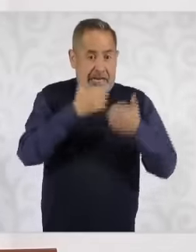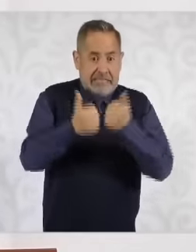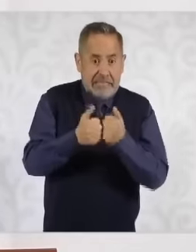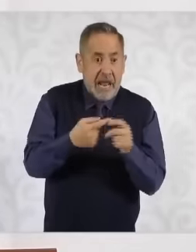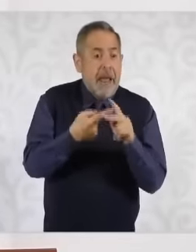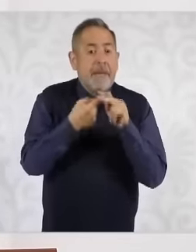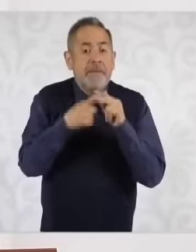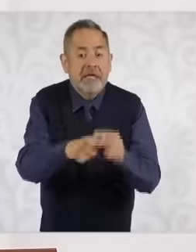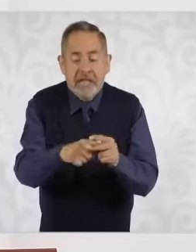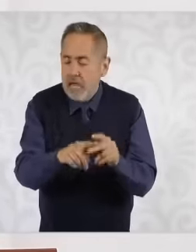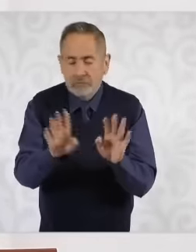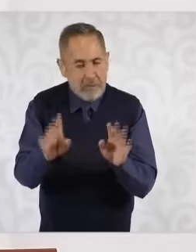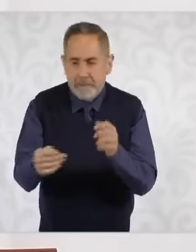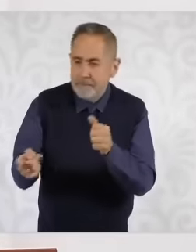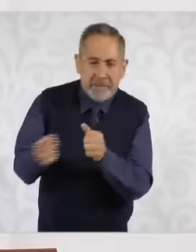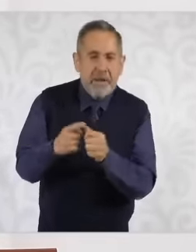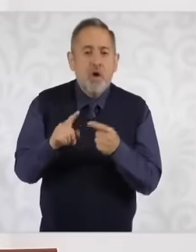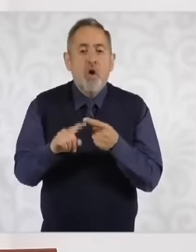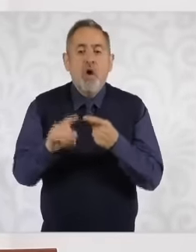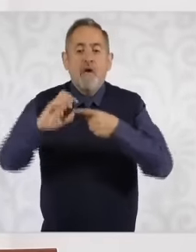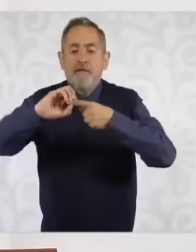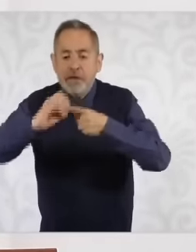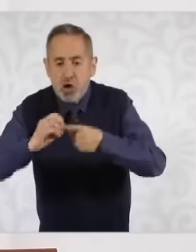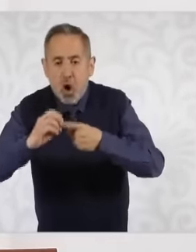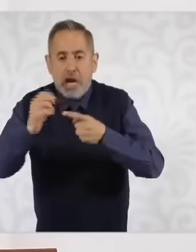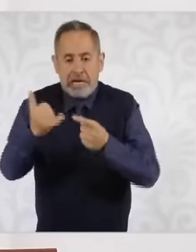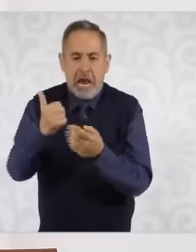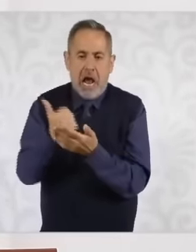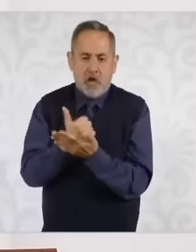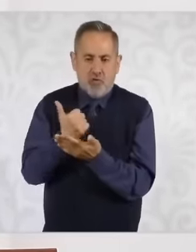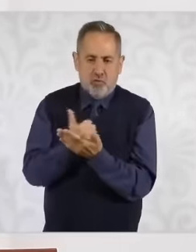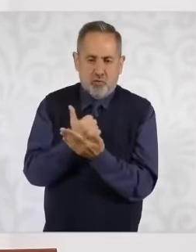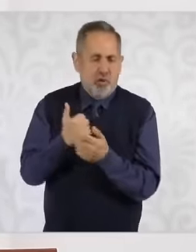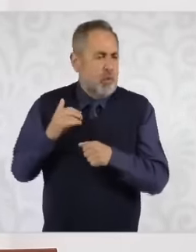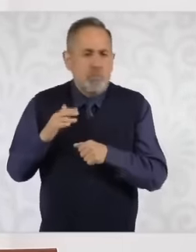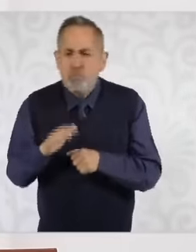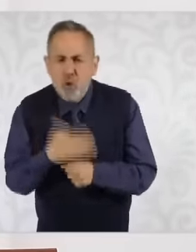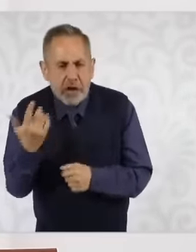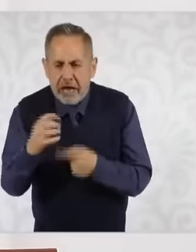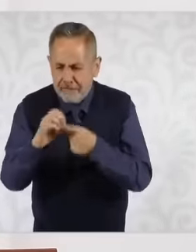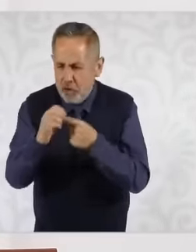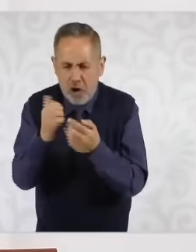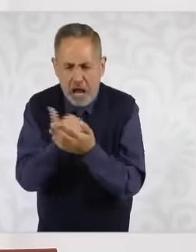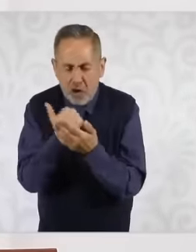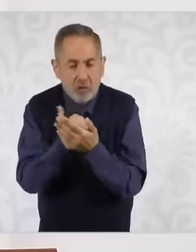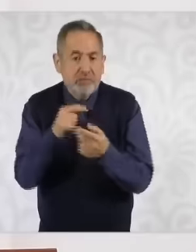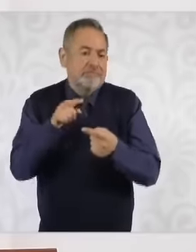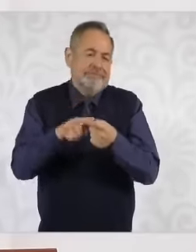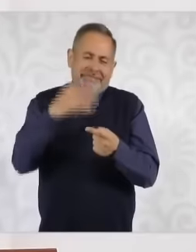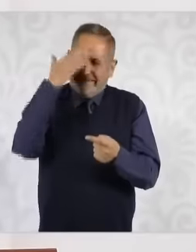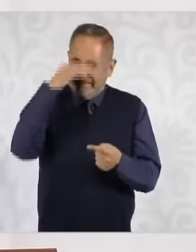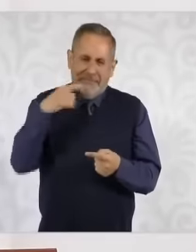with beans and rice. Why with ji rice? These are products that, for technical reasons that you